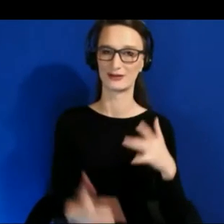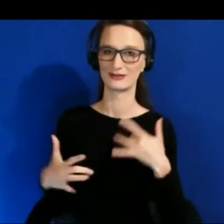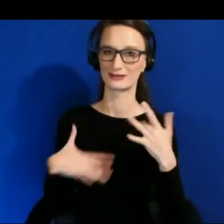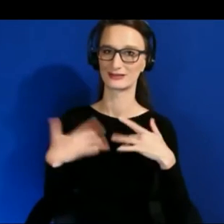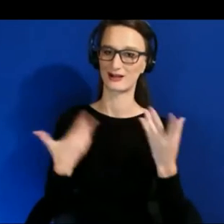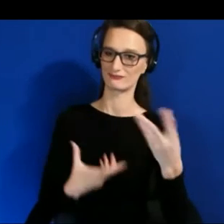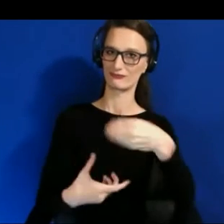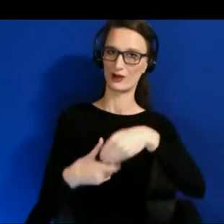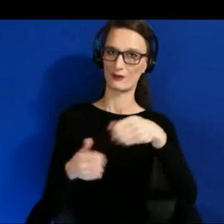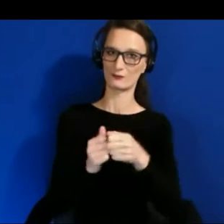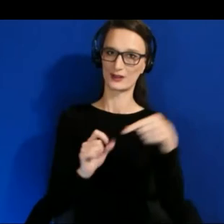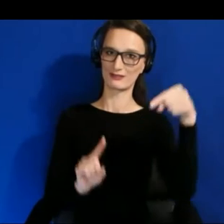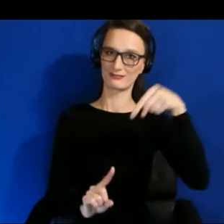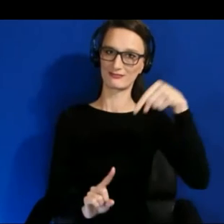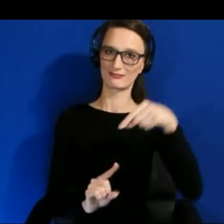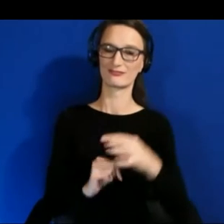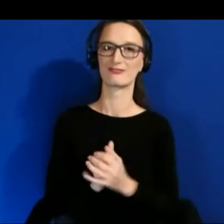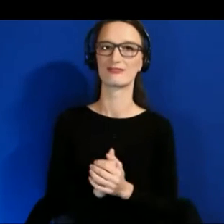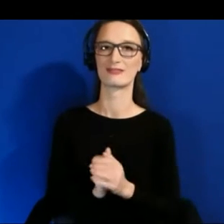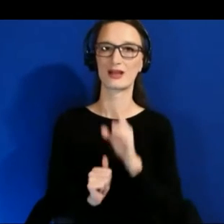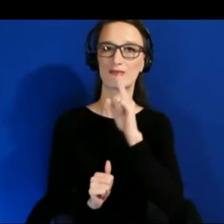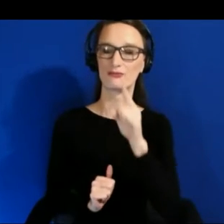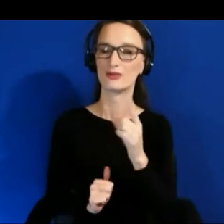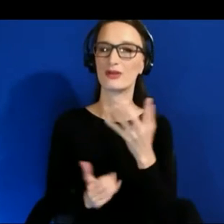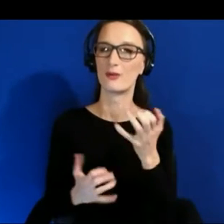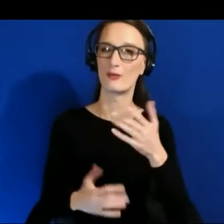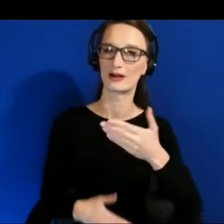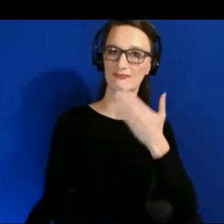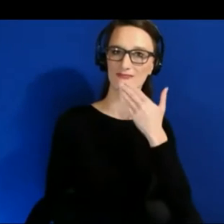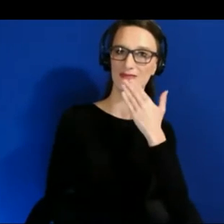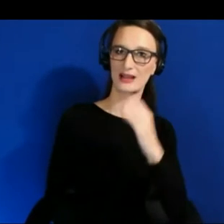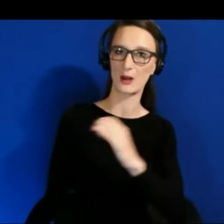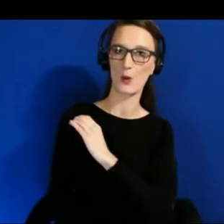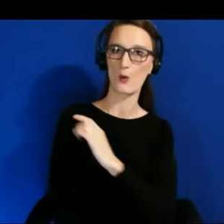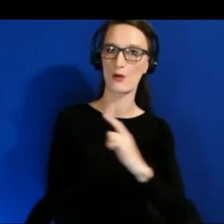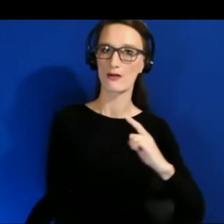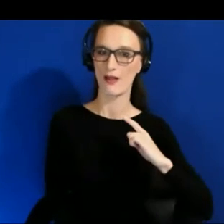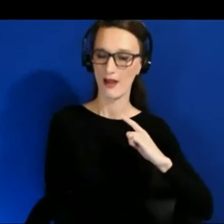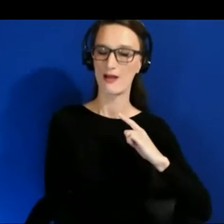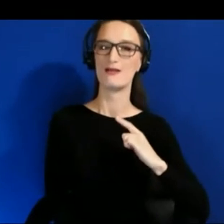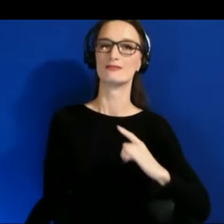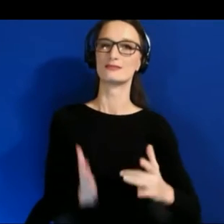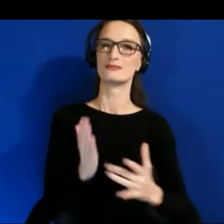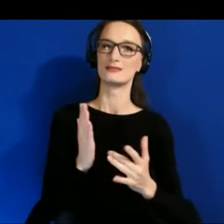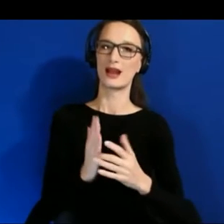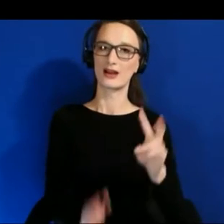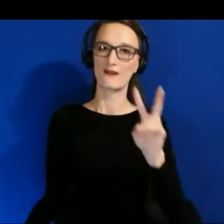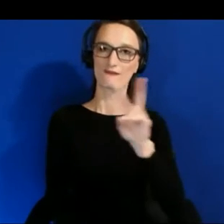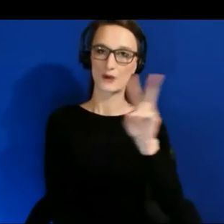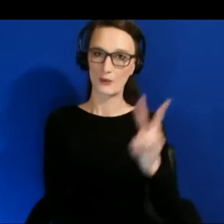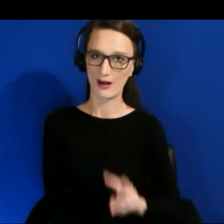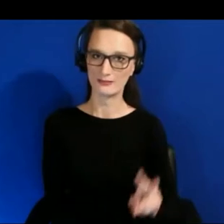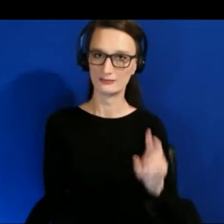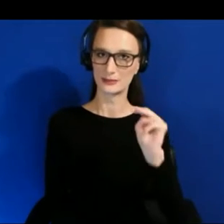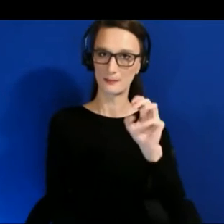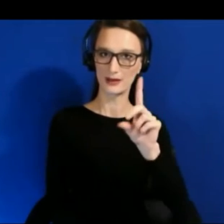I want to thank Cornell Tech, Verizon Media, as well as PEAT for giving me the chance to speak to you today.